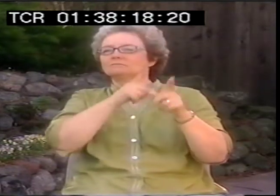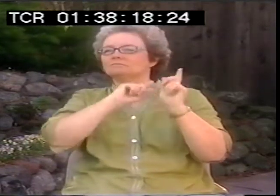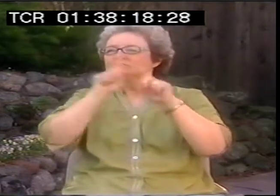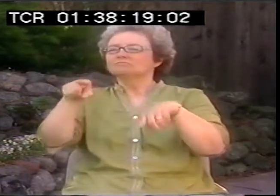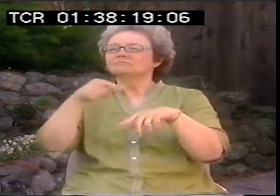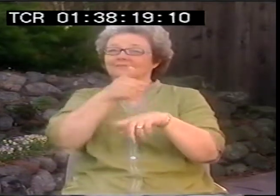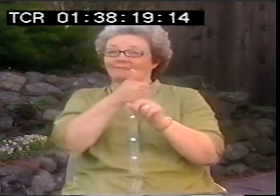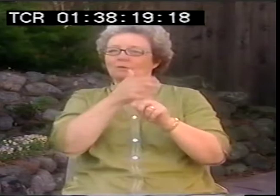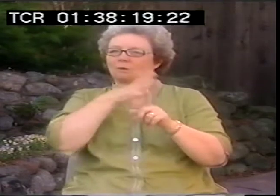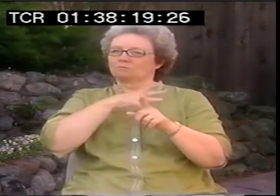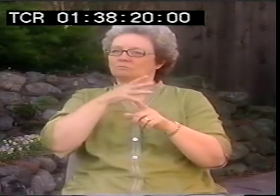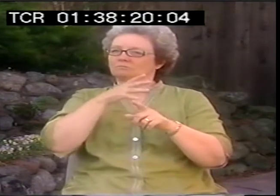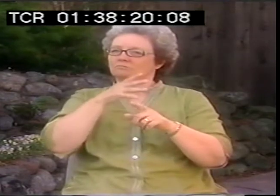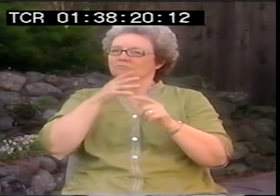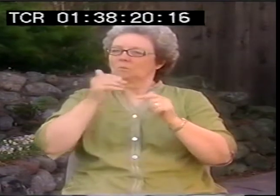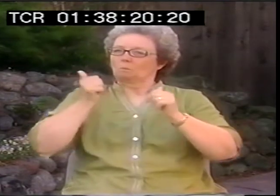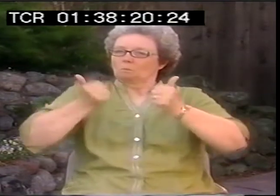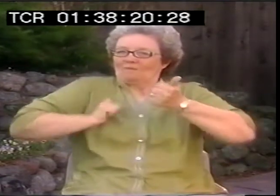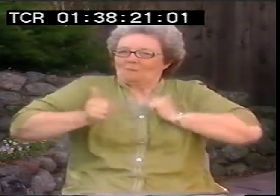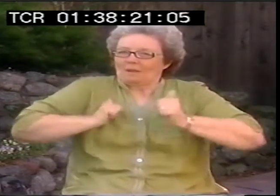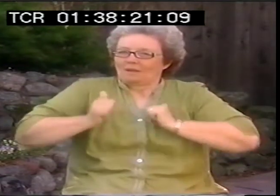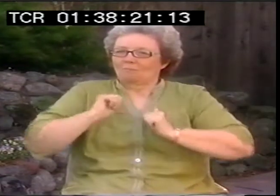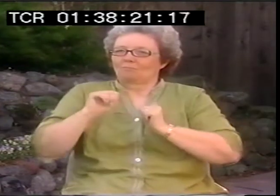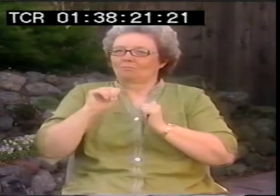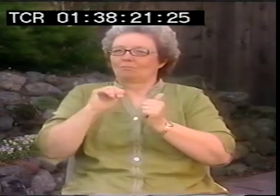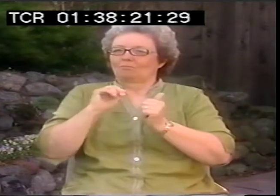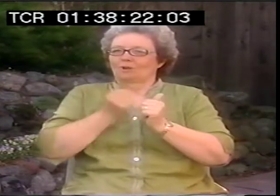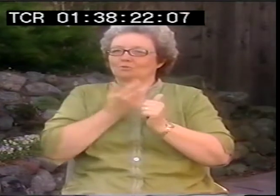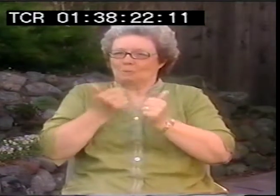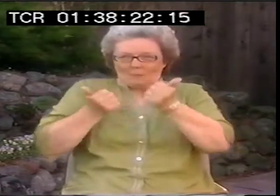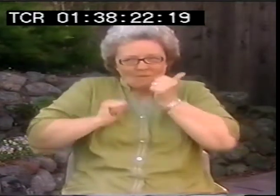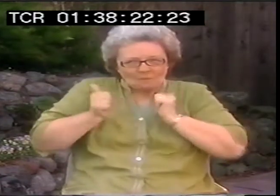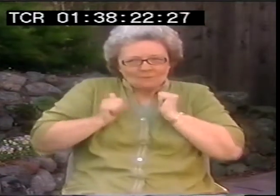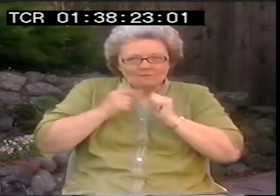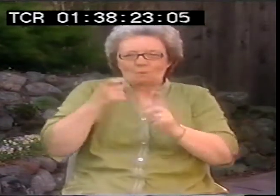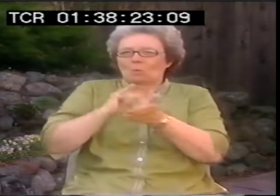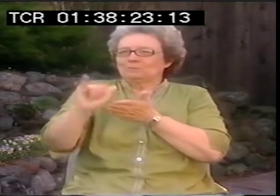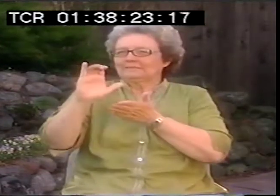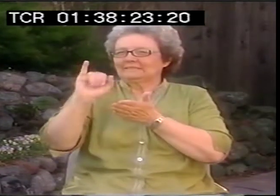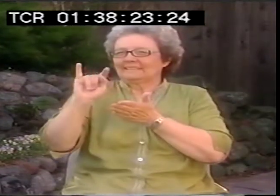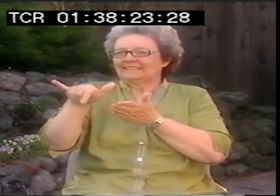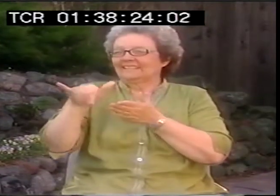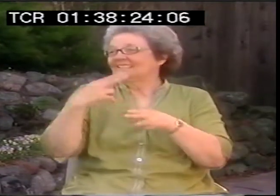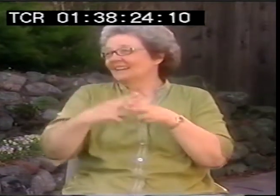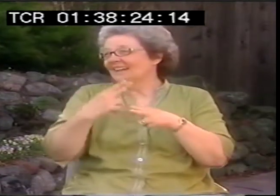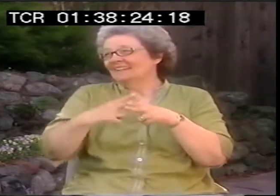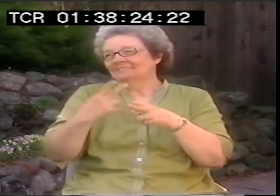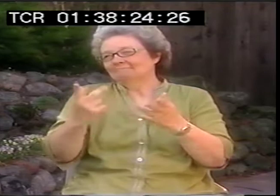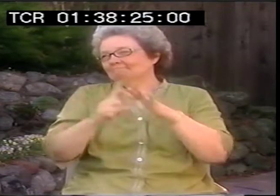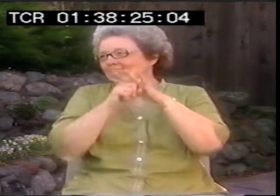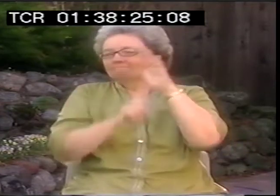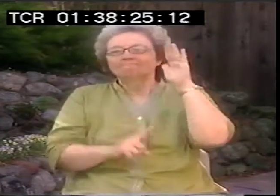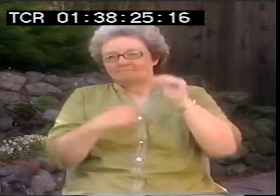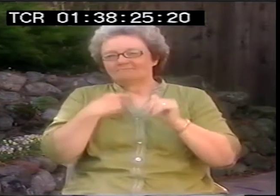So this woman was performing some poetry in the city, I can't remember even where it was.